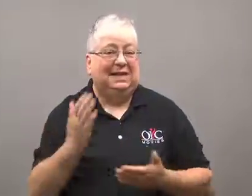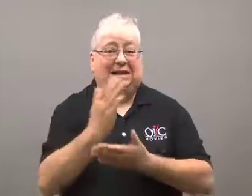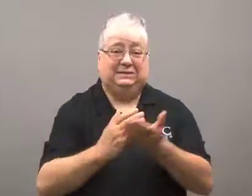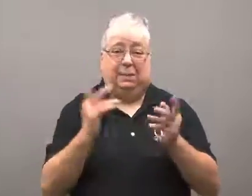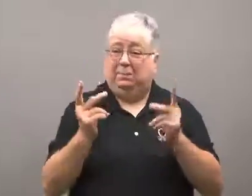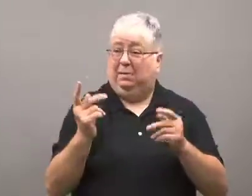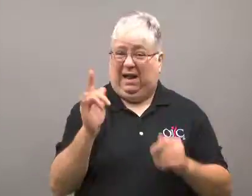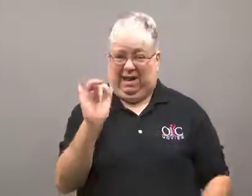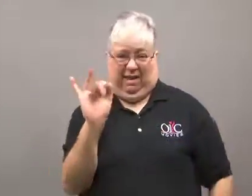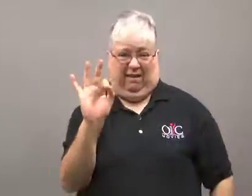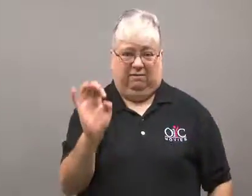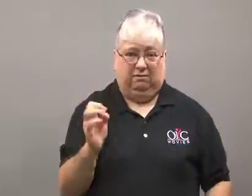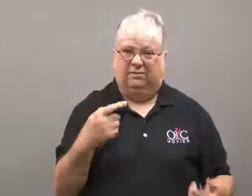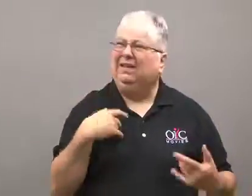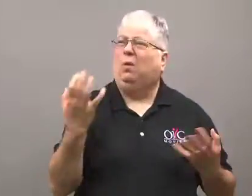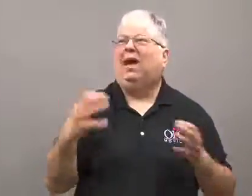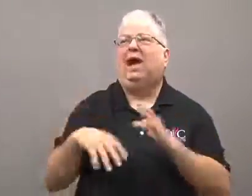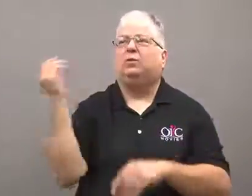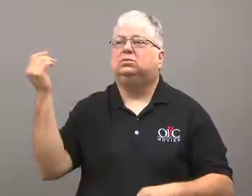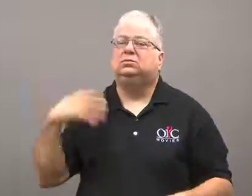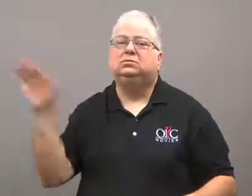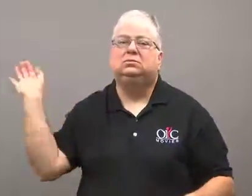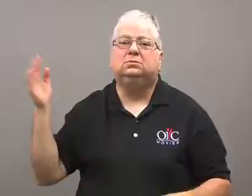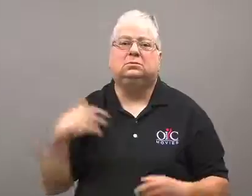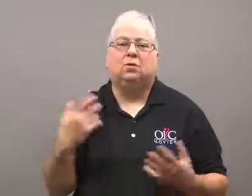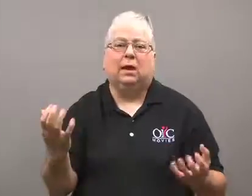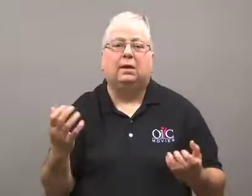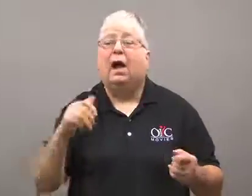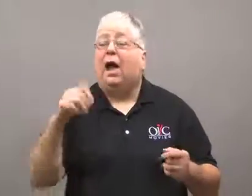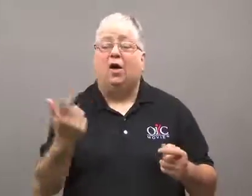Those with a life sentence want it changed so they can be released.